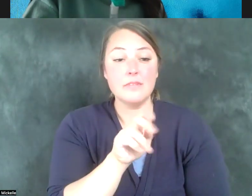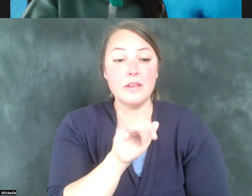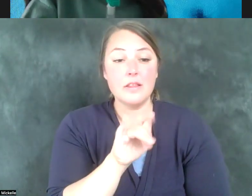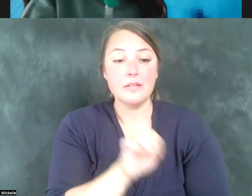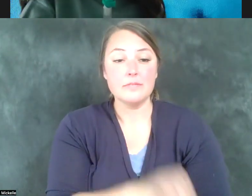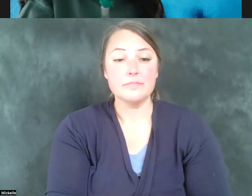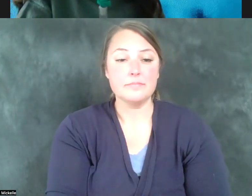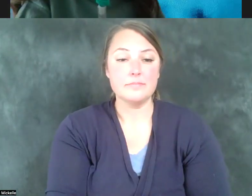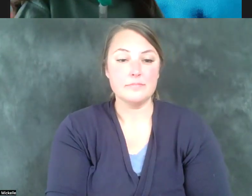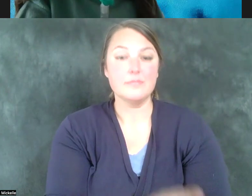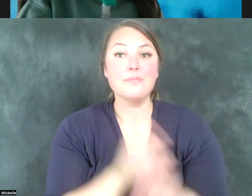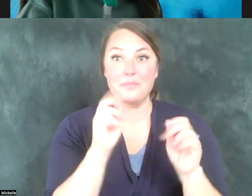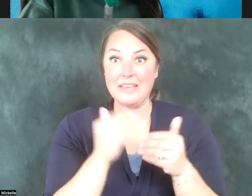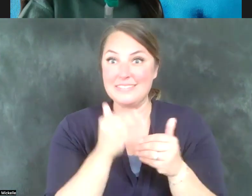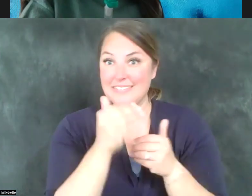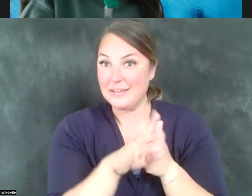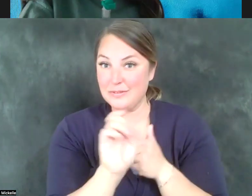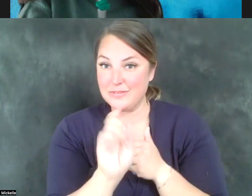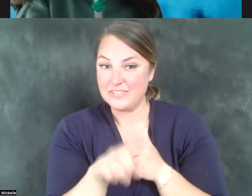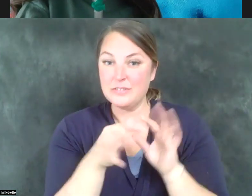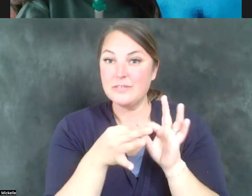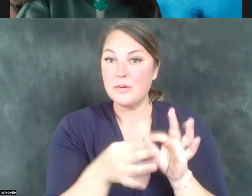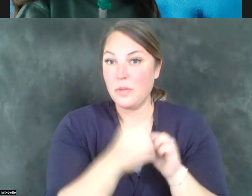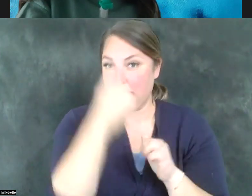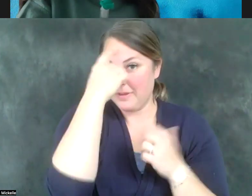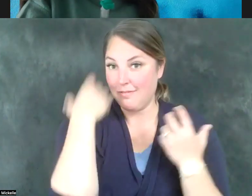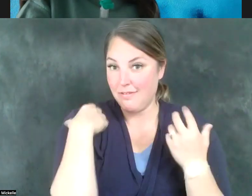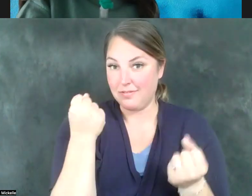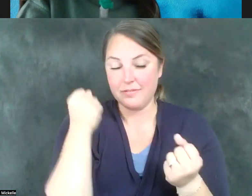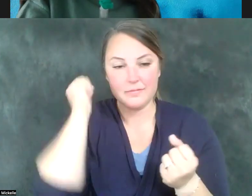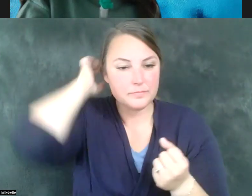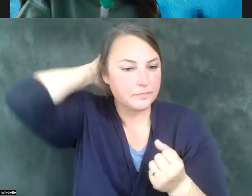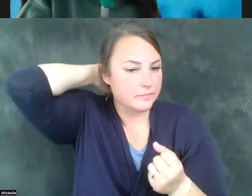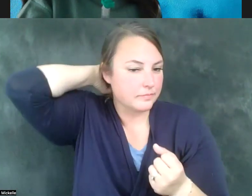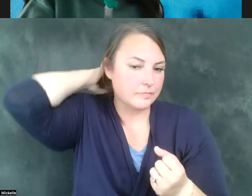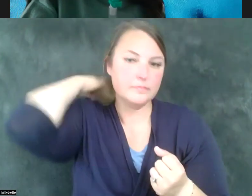All right. The next question pertains to mental health. A recent report from